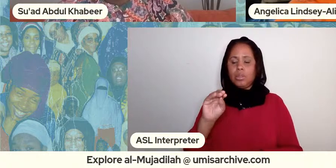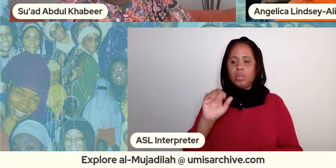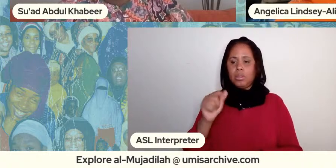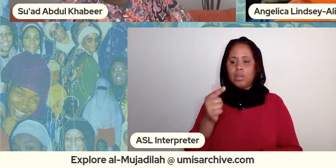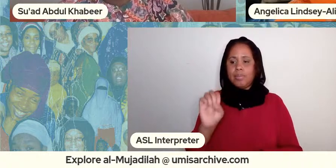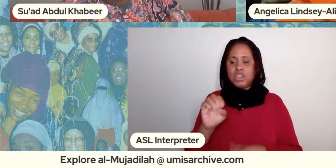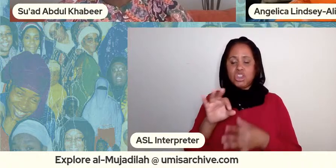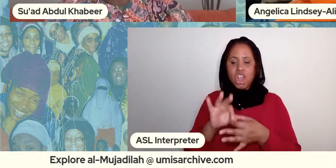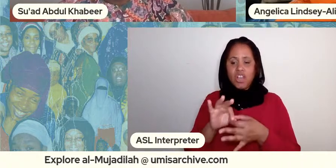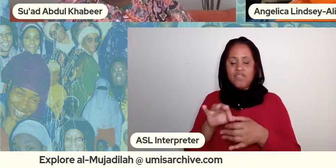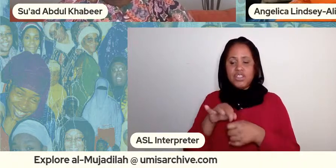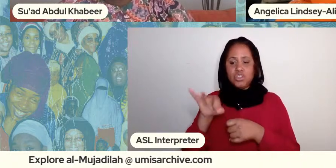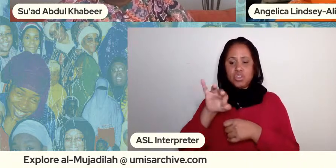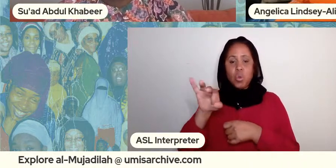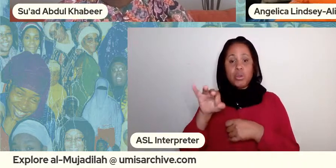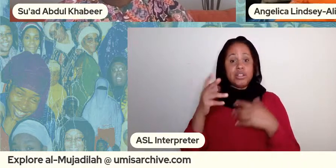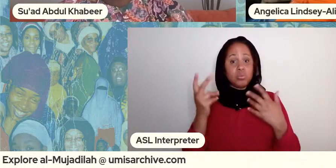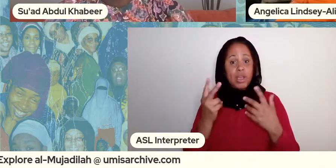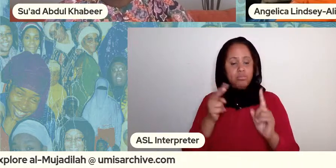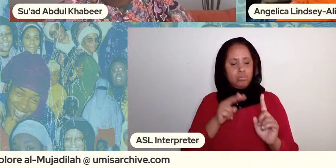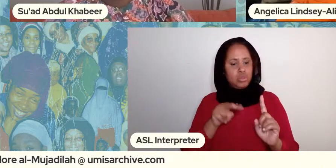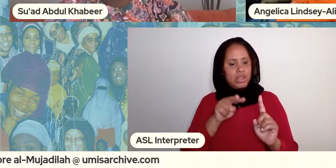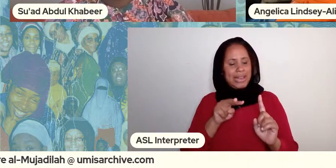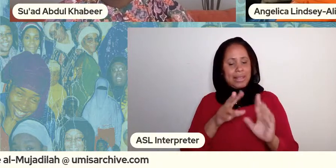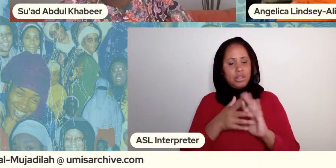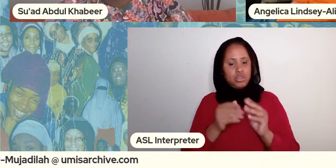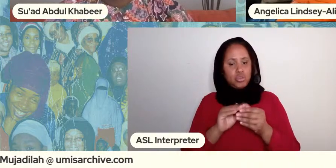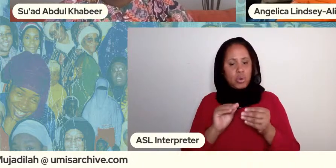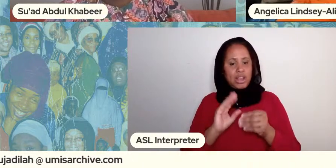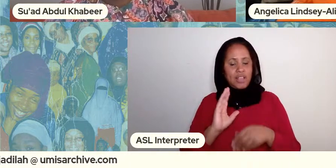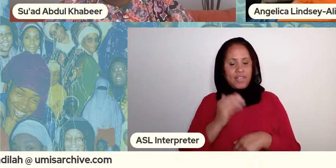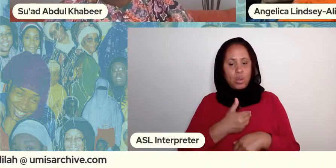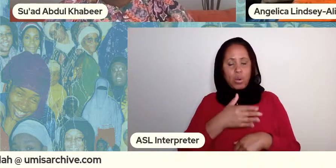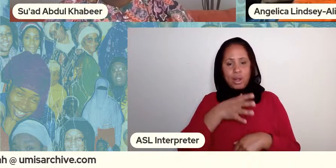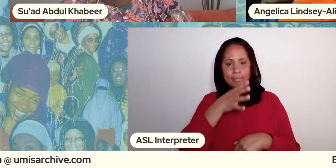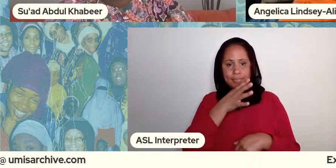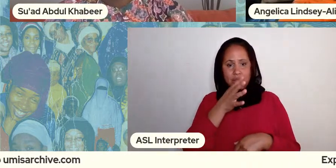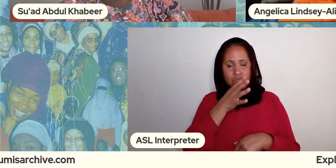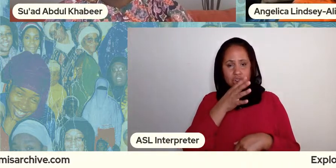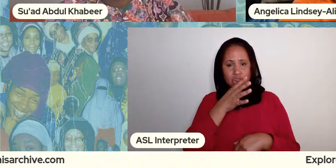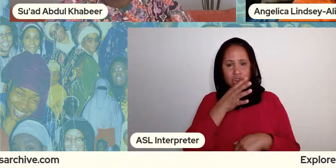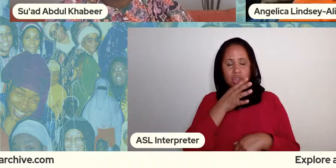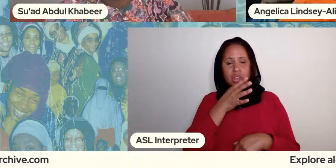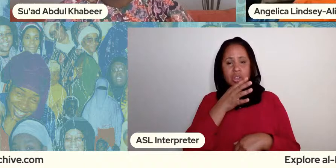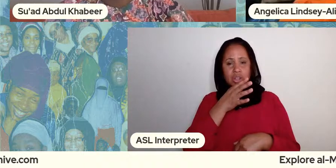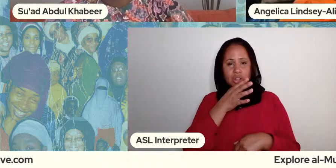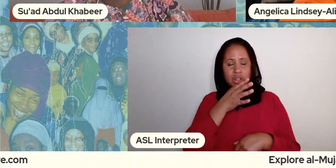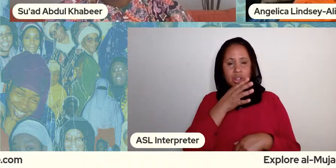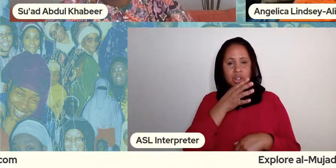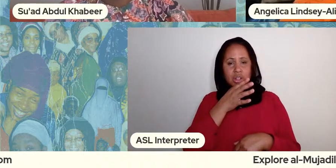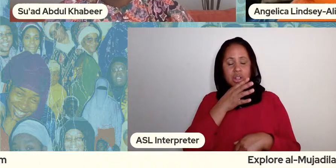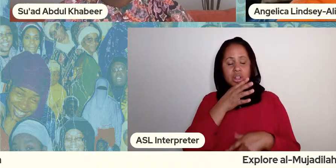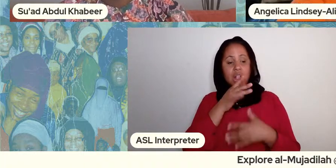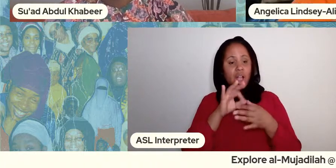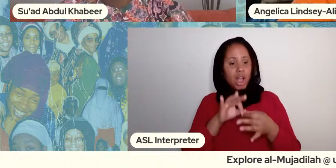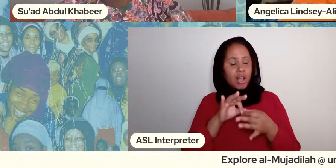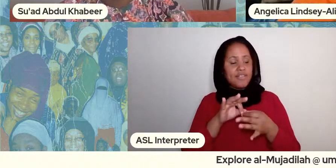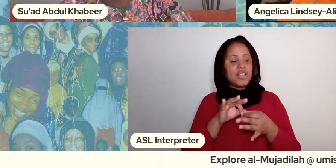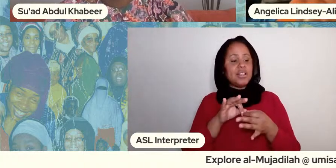hajjah salaam as an example of safety sacrifice and spiritual intimacy and really looking at this